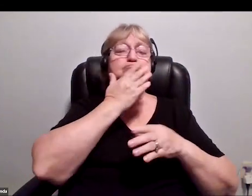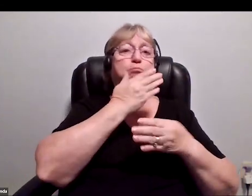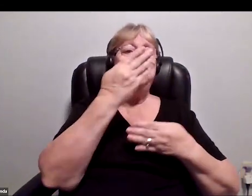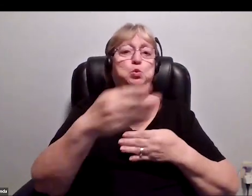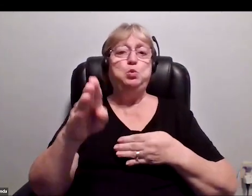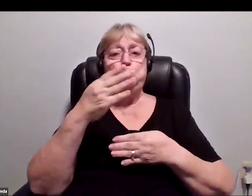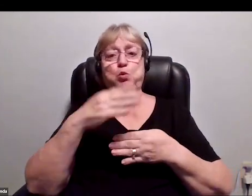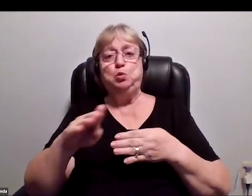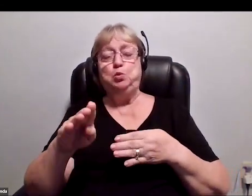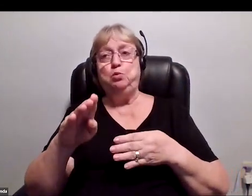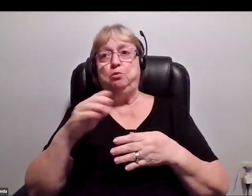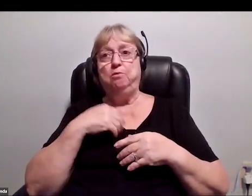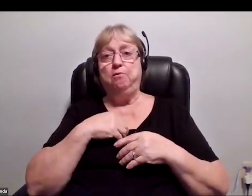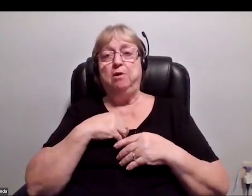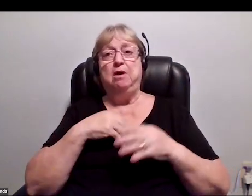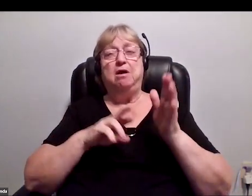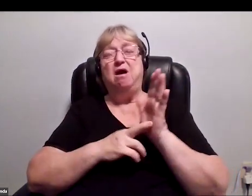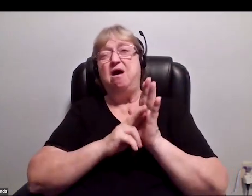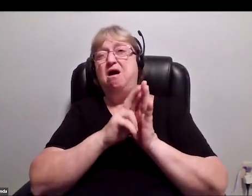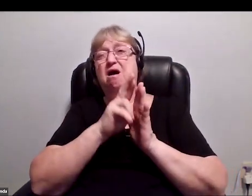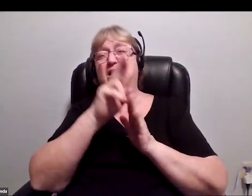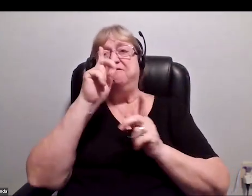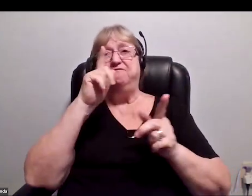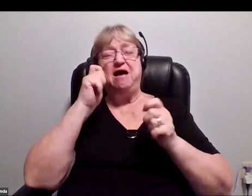hurtling so fast through the unknown